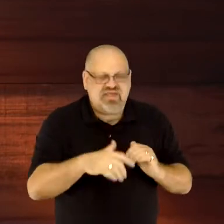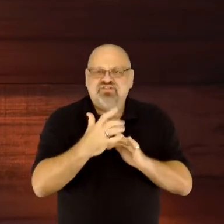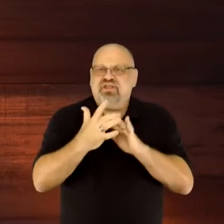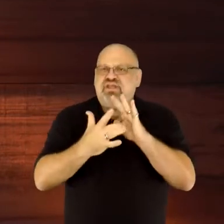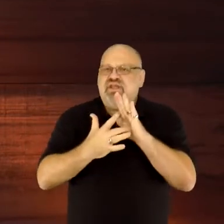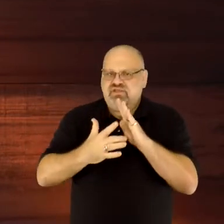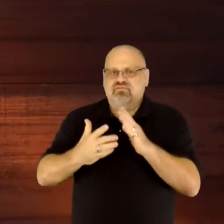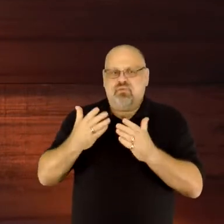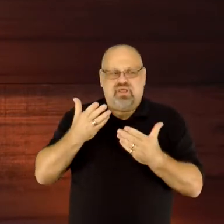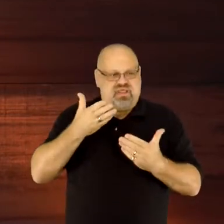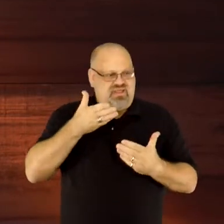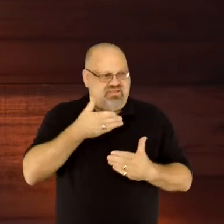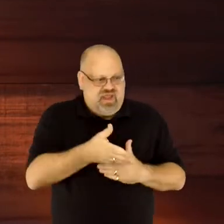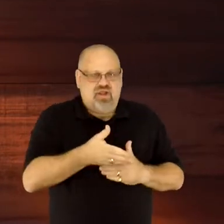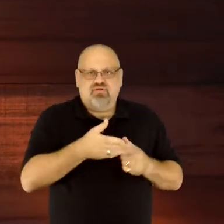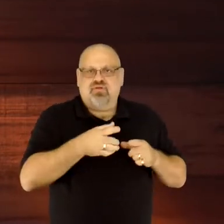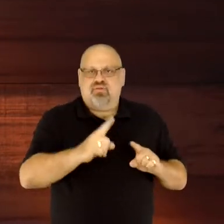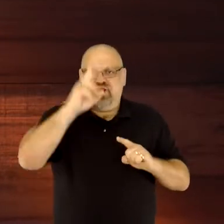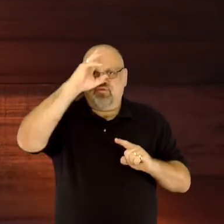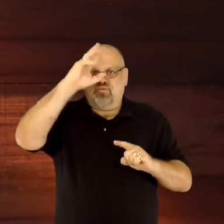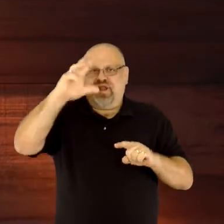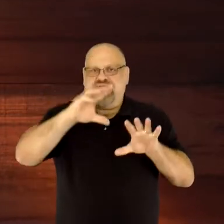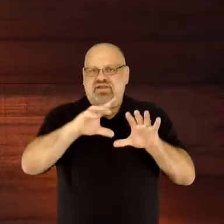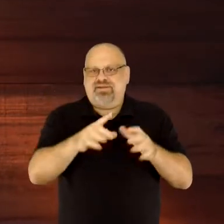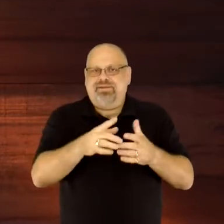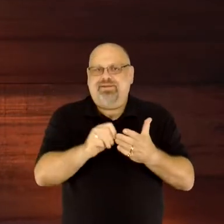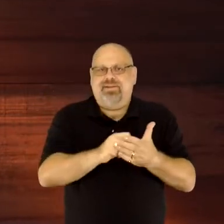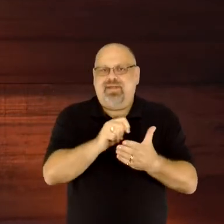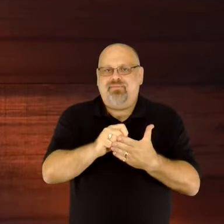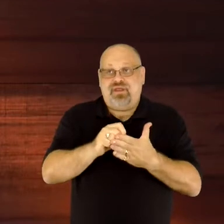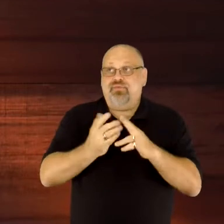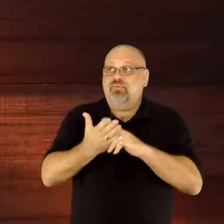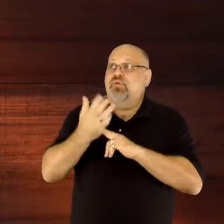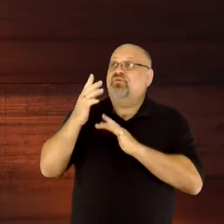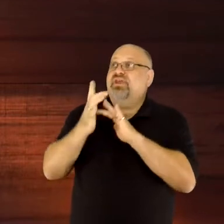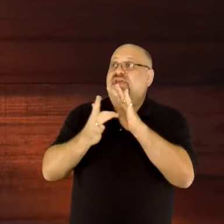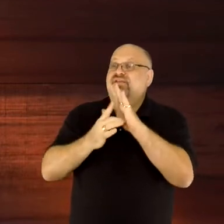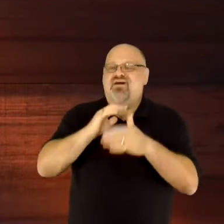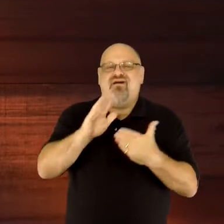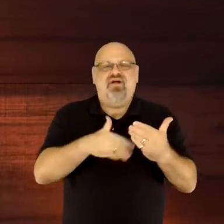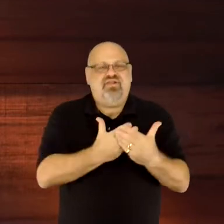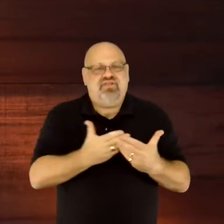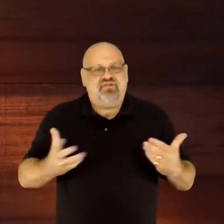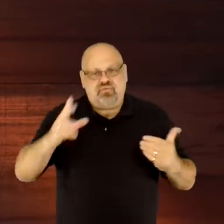since Jesus is the Son of God, and He is co-equal with the Father and Spirit.